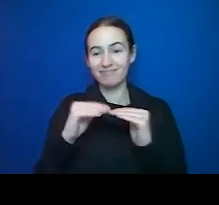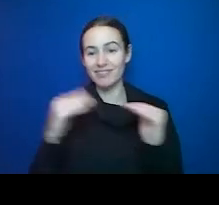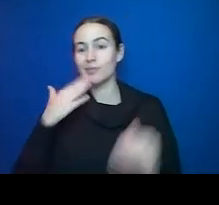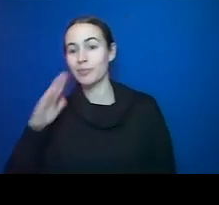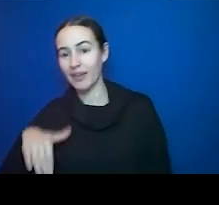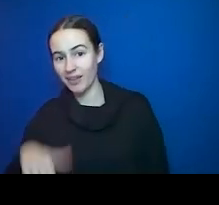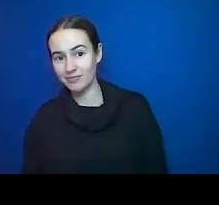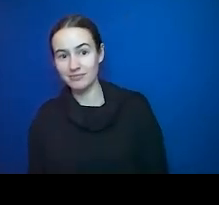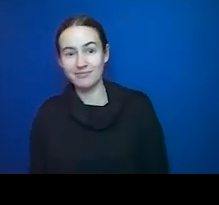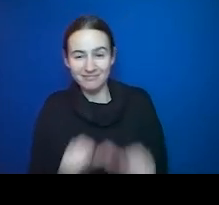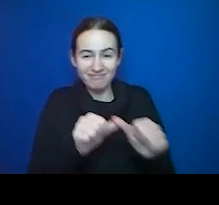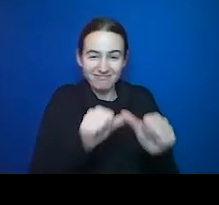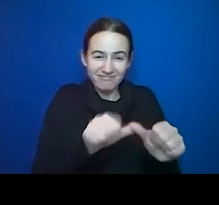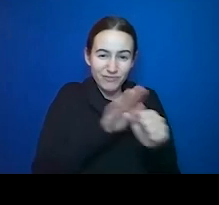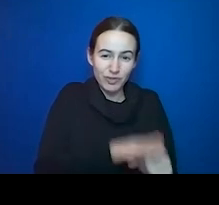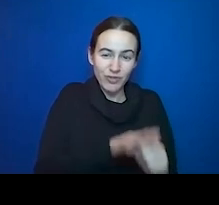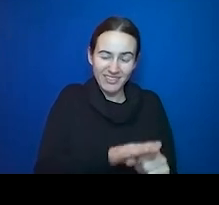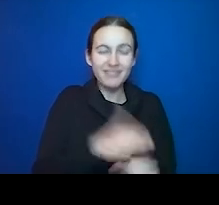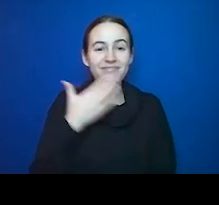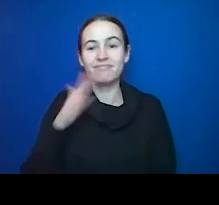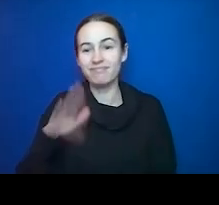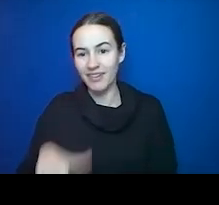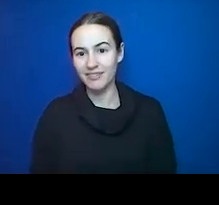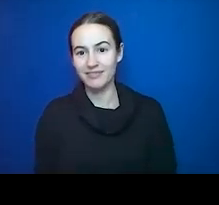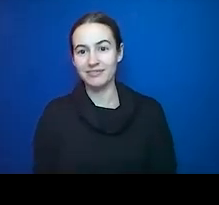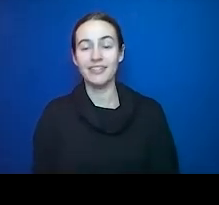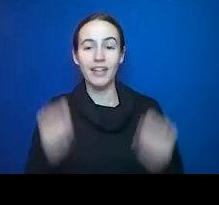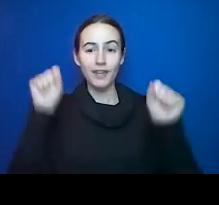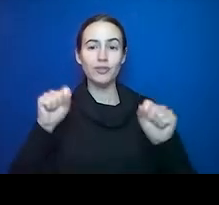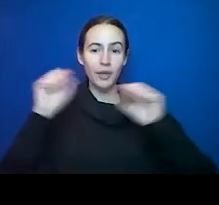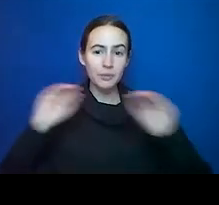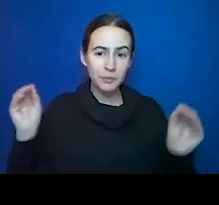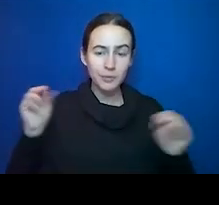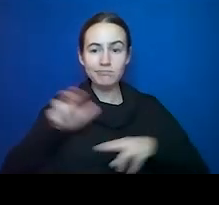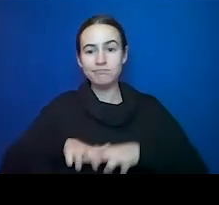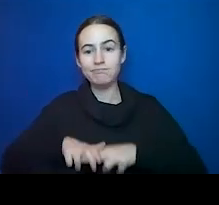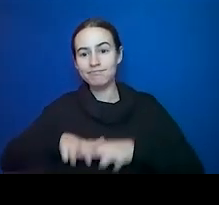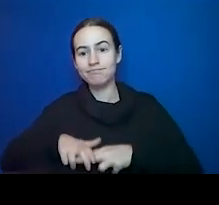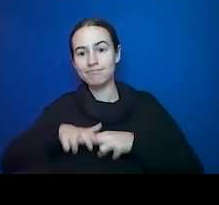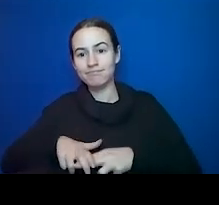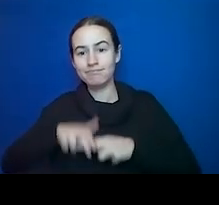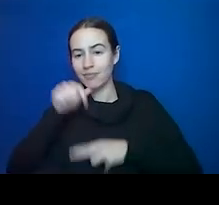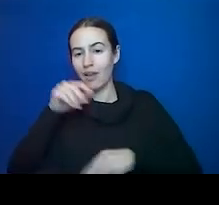exercise is bad, no movement is bad. So it really makes fixing